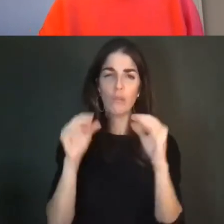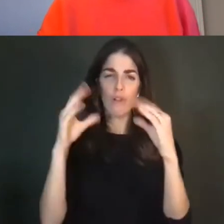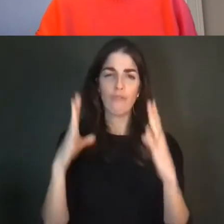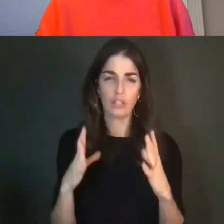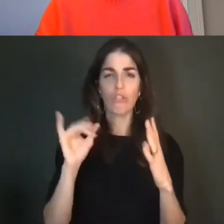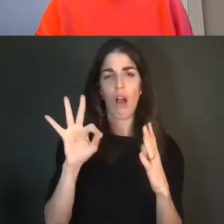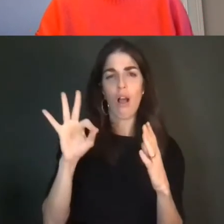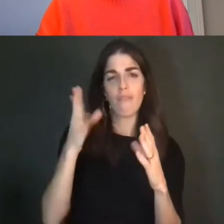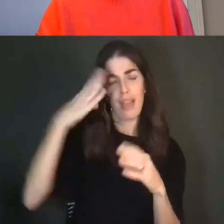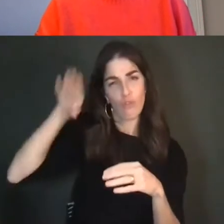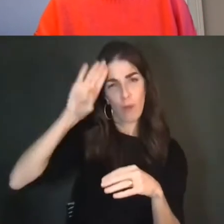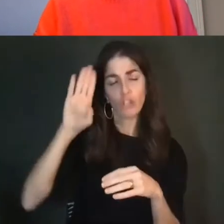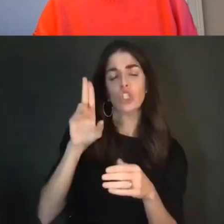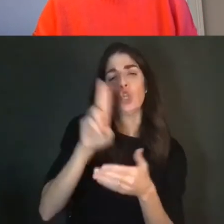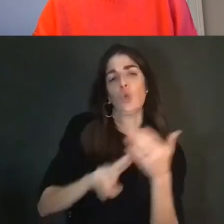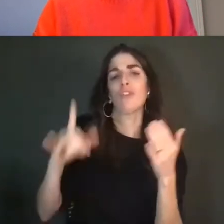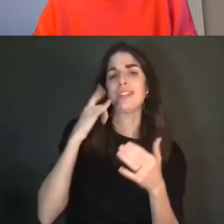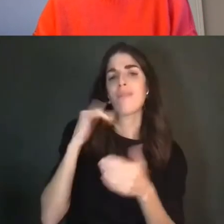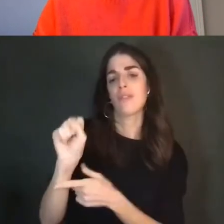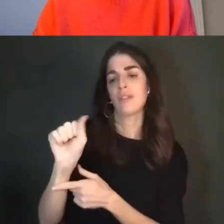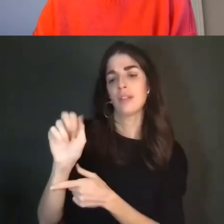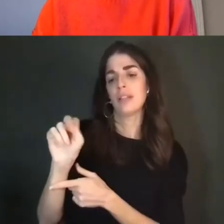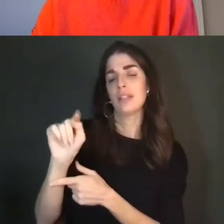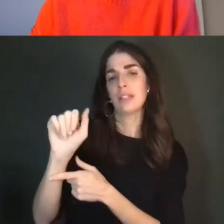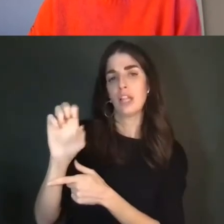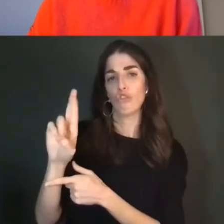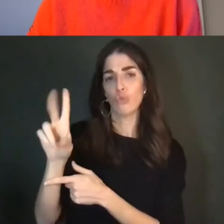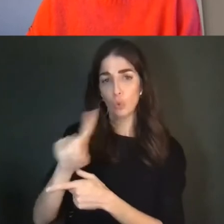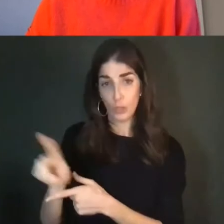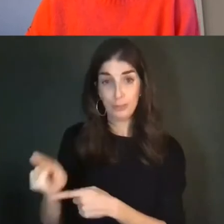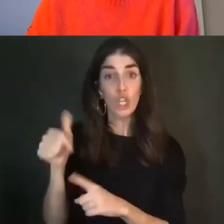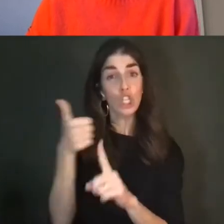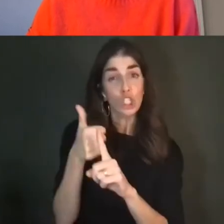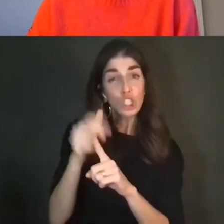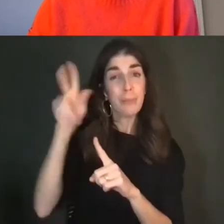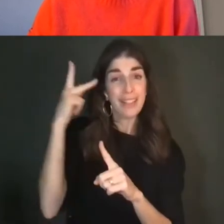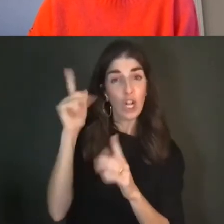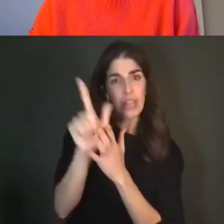Santa Cruz. Trained as a political-legal anthropologist, in recent years she has focused on the role